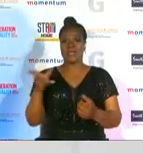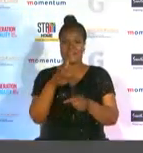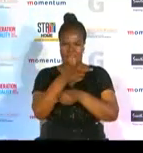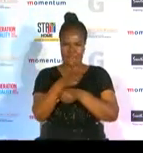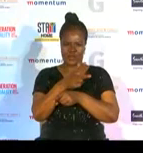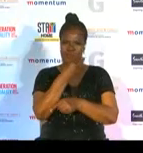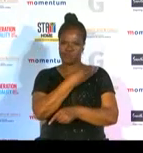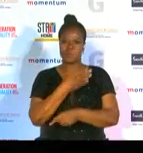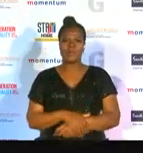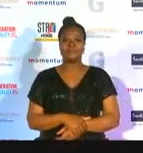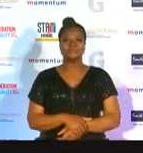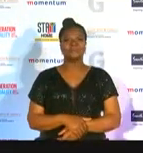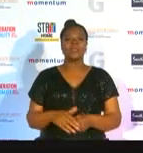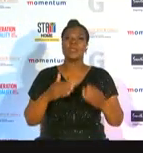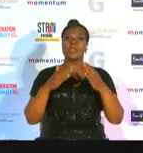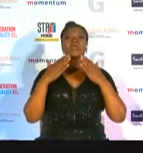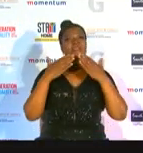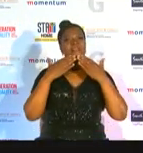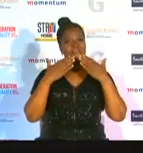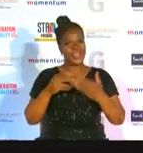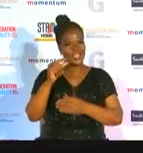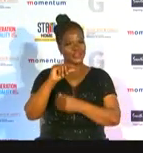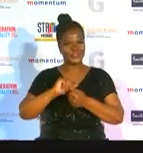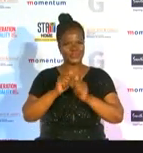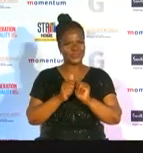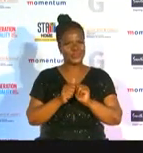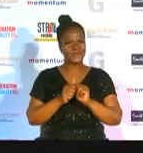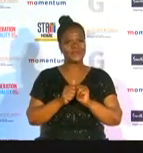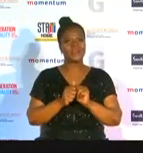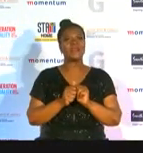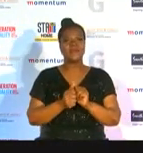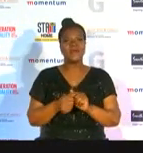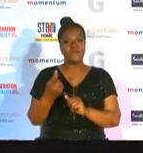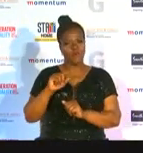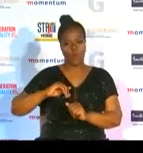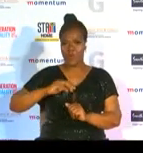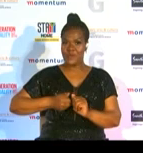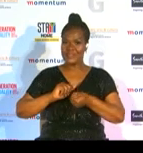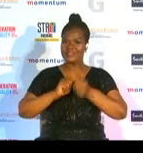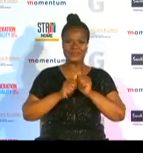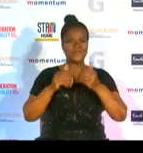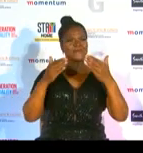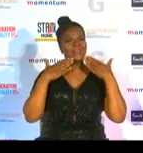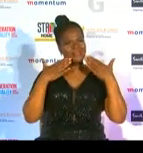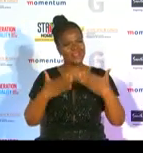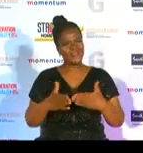thank you g sport firstly for this great platform you're creating for women in sport thank you for honoring them for all the